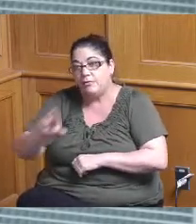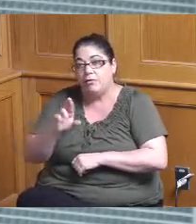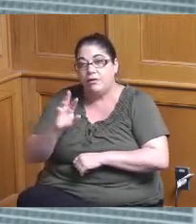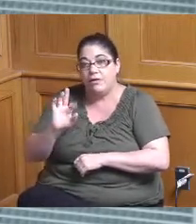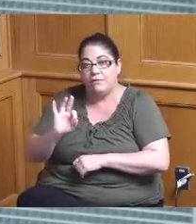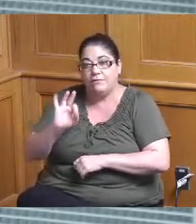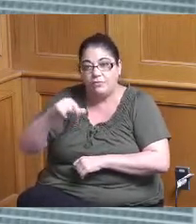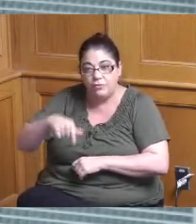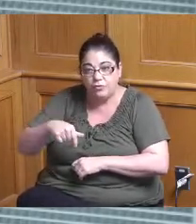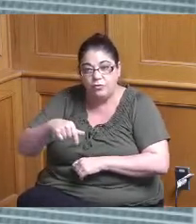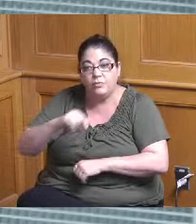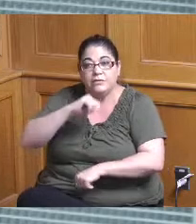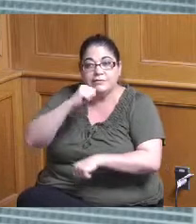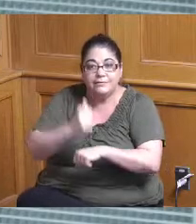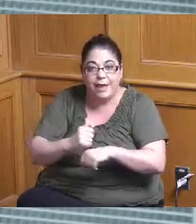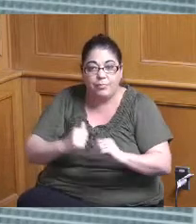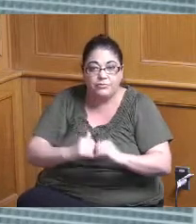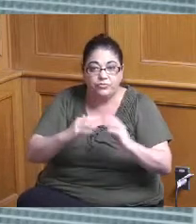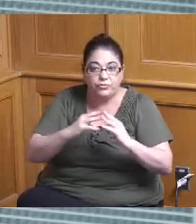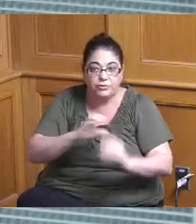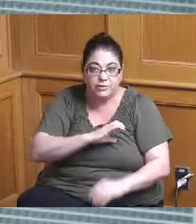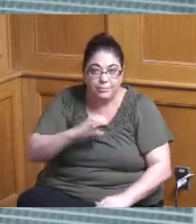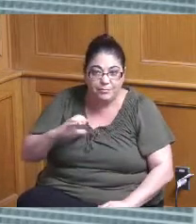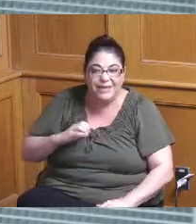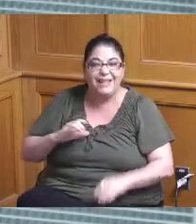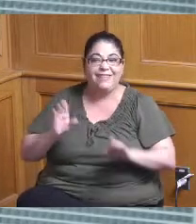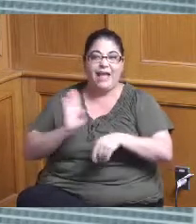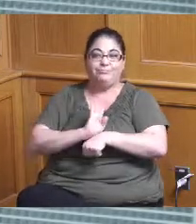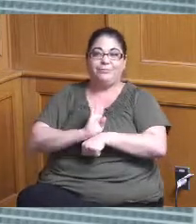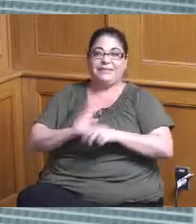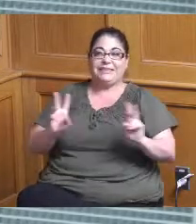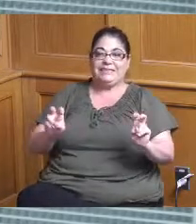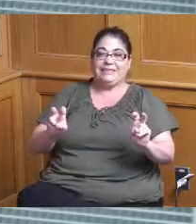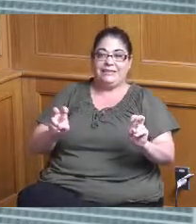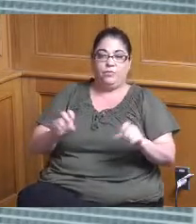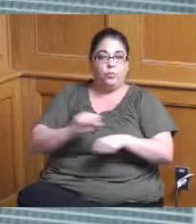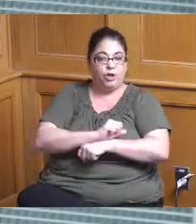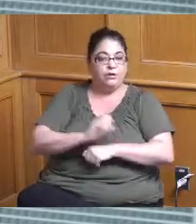we established a committee so a lot of the the busy work part is on our side and having all that